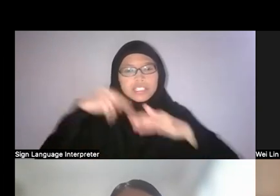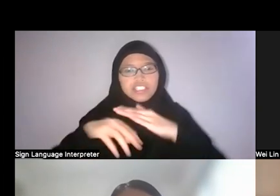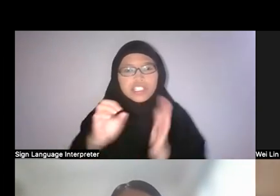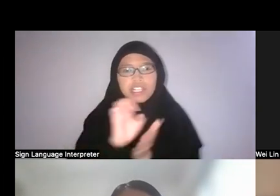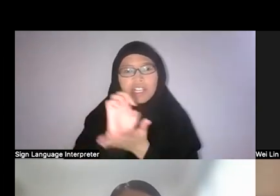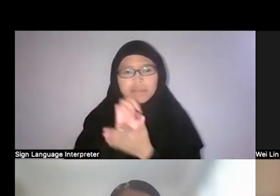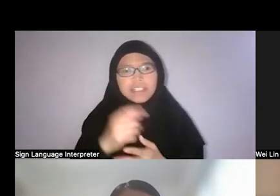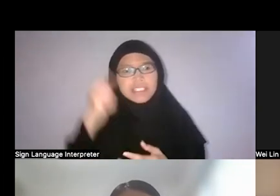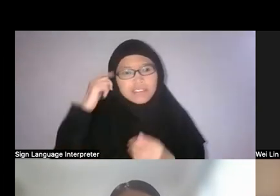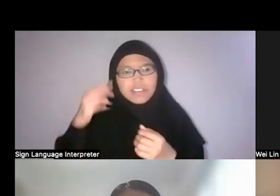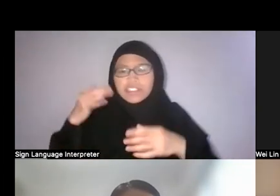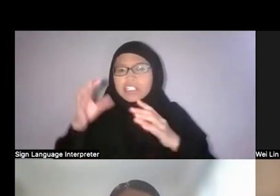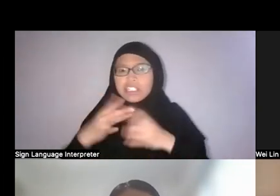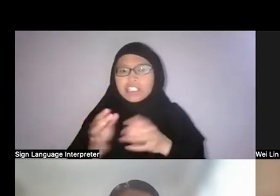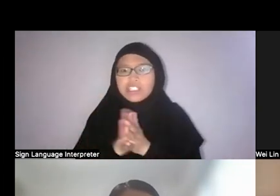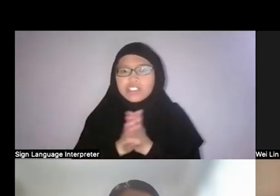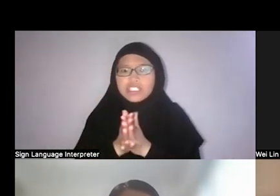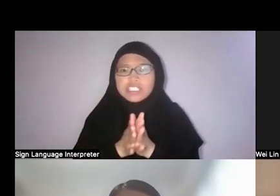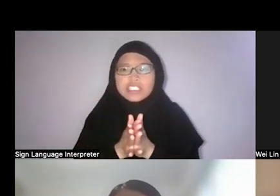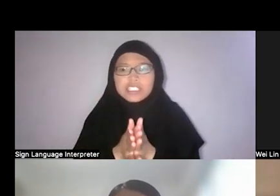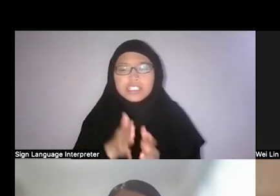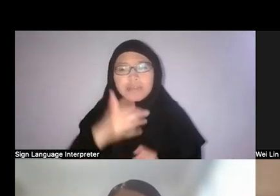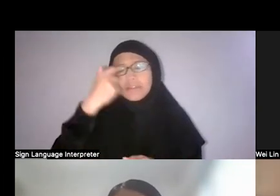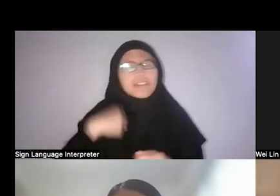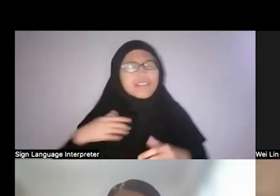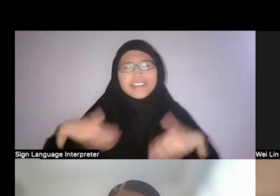I was just delighted by it.